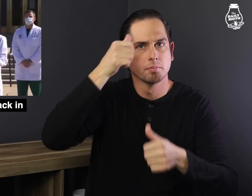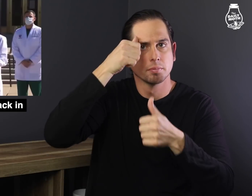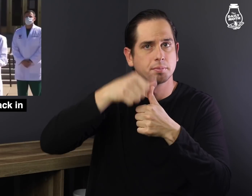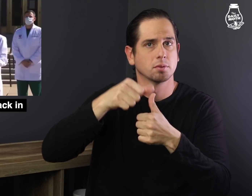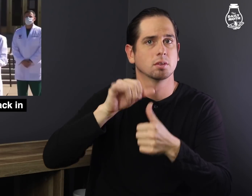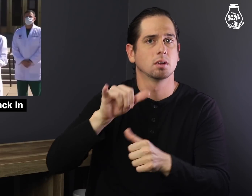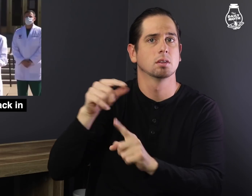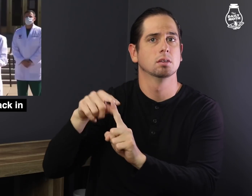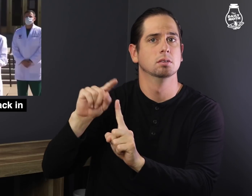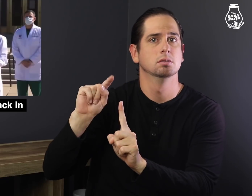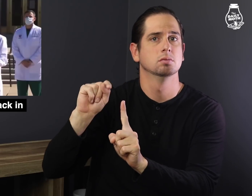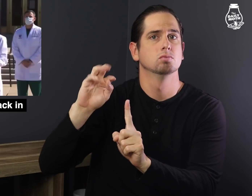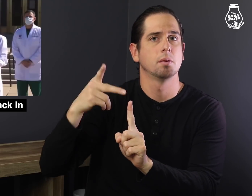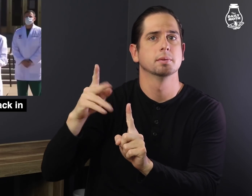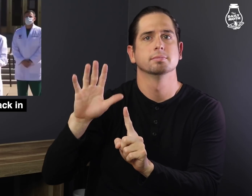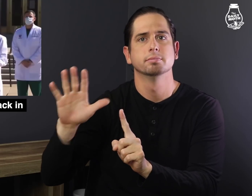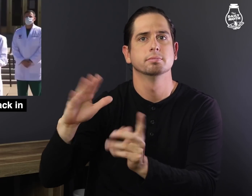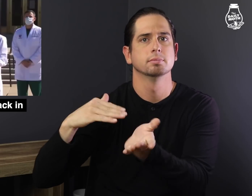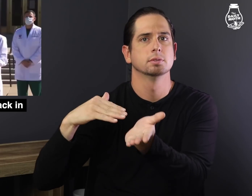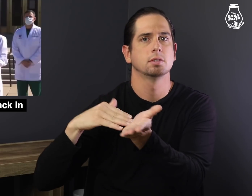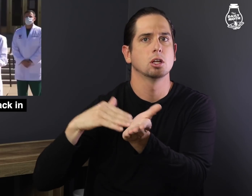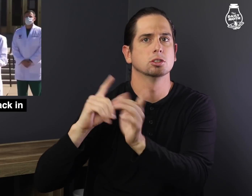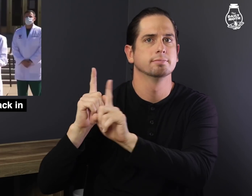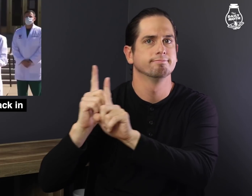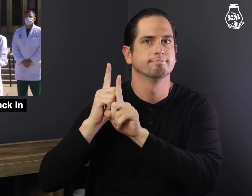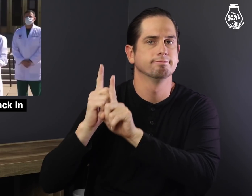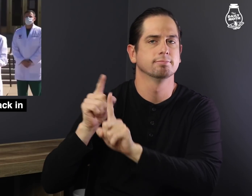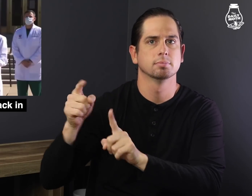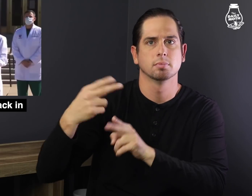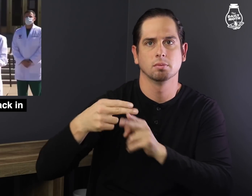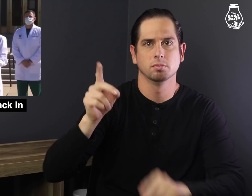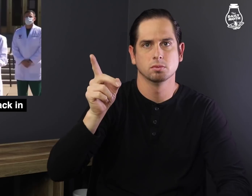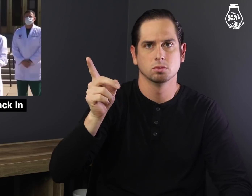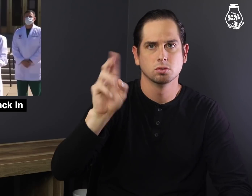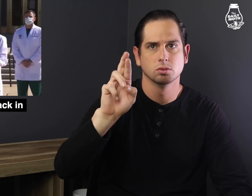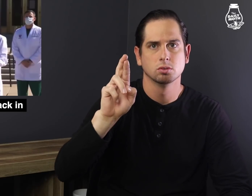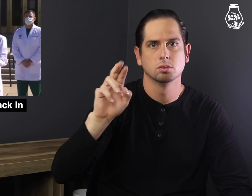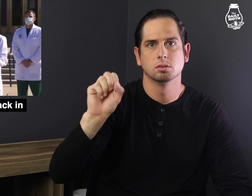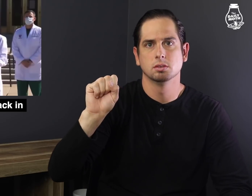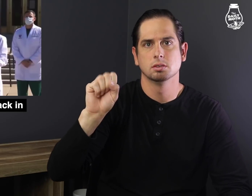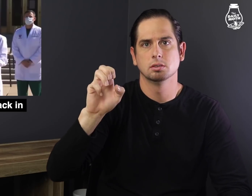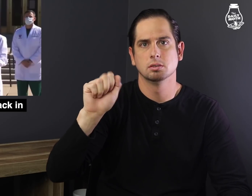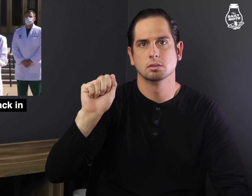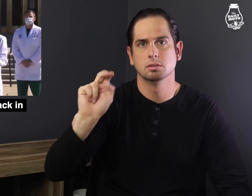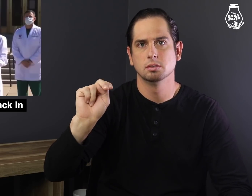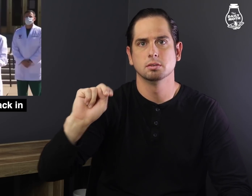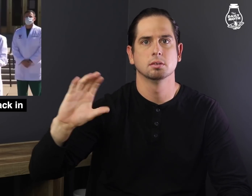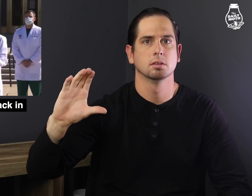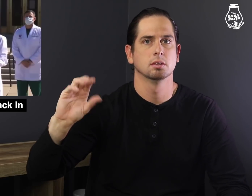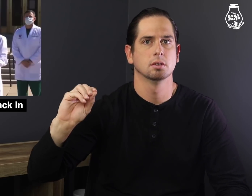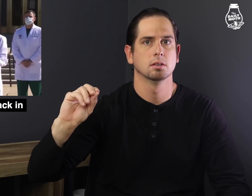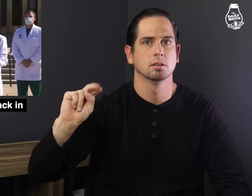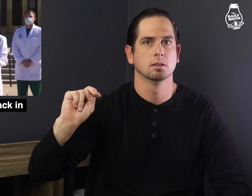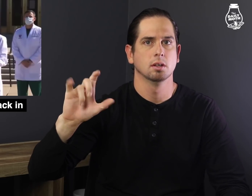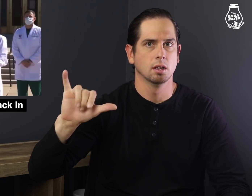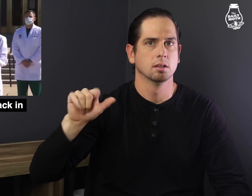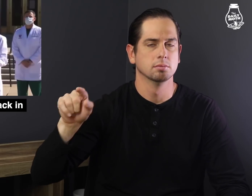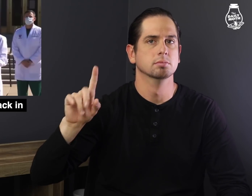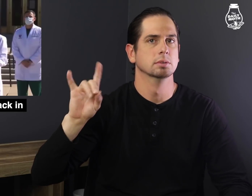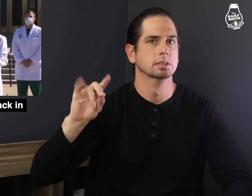Trump's attending physician, Dr. Sean Conley,